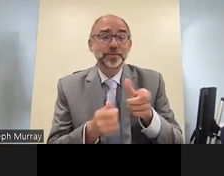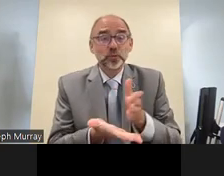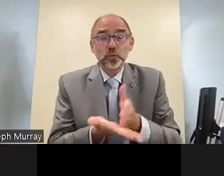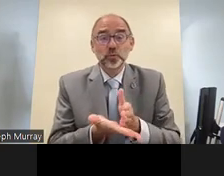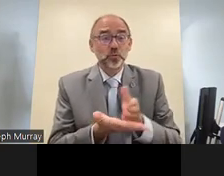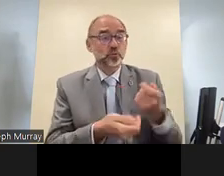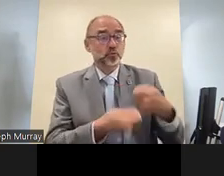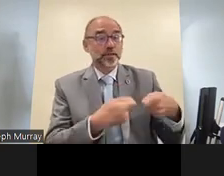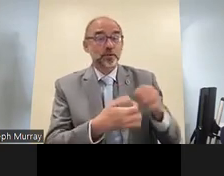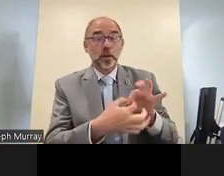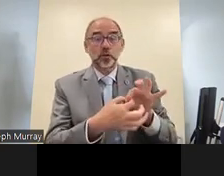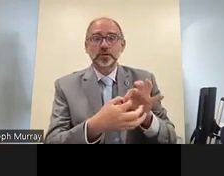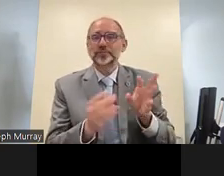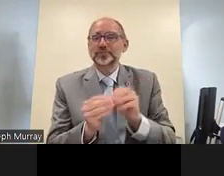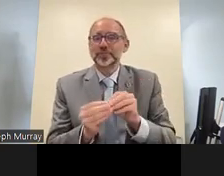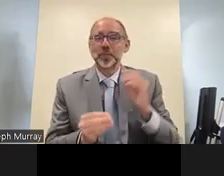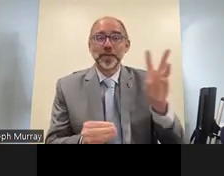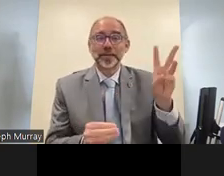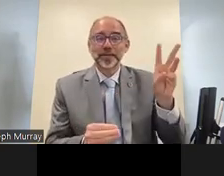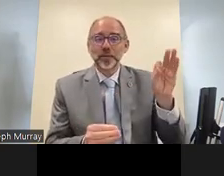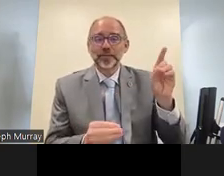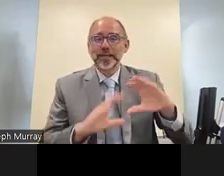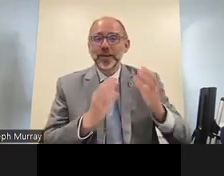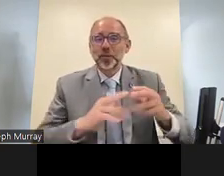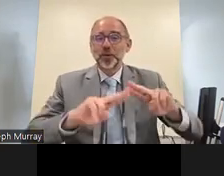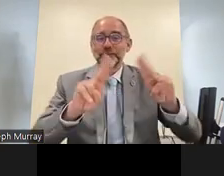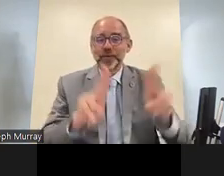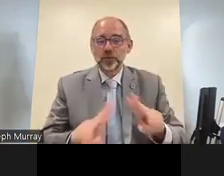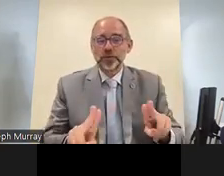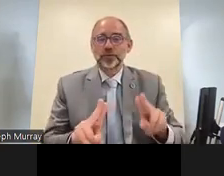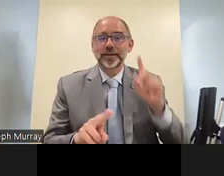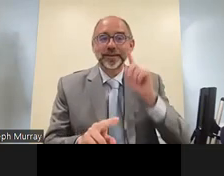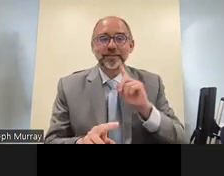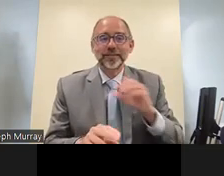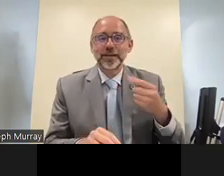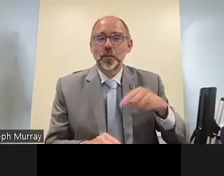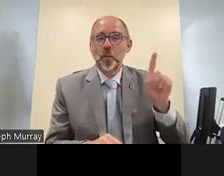and we can see some of those collaborations continuing for example in wft the world